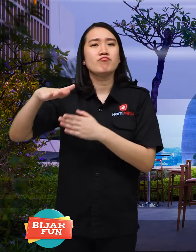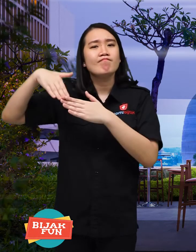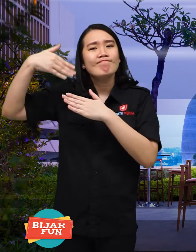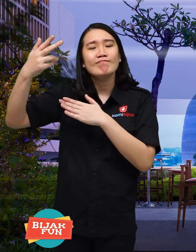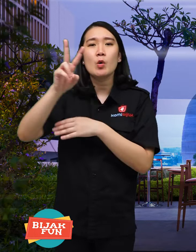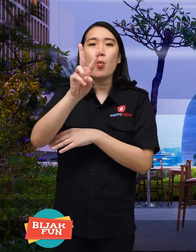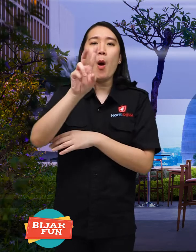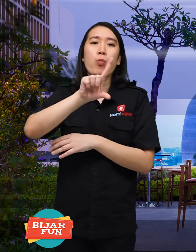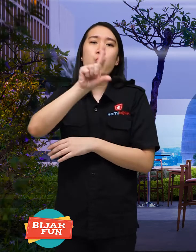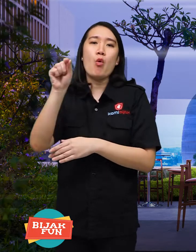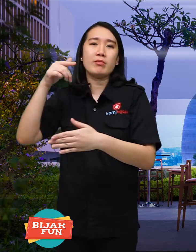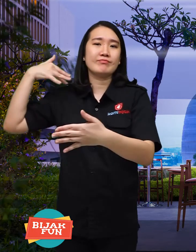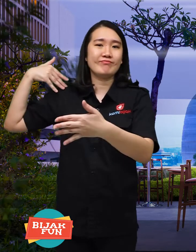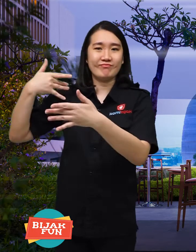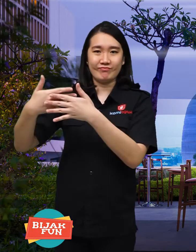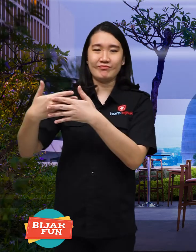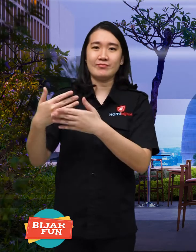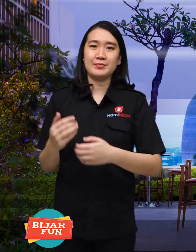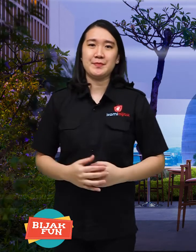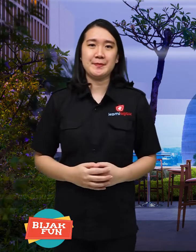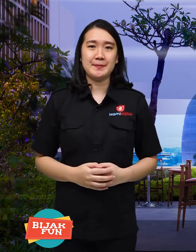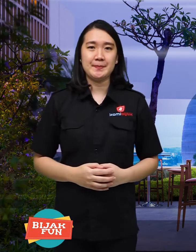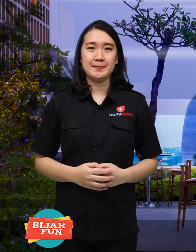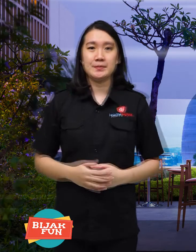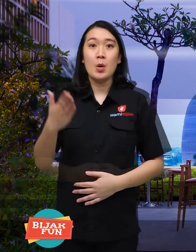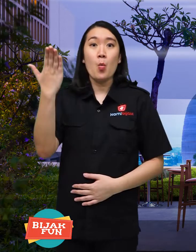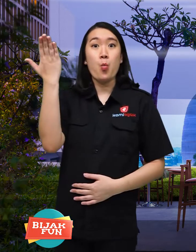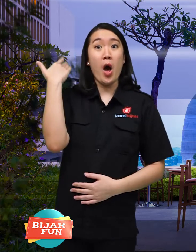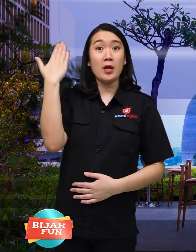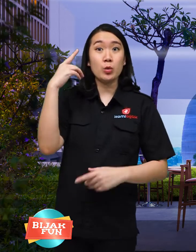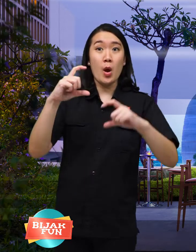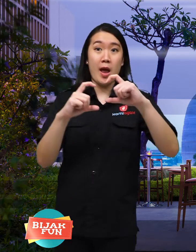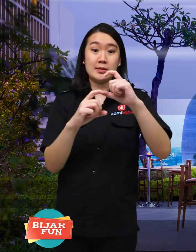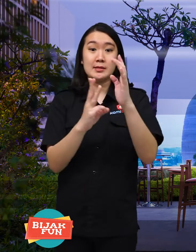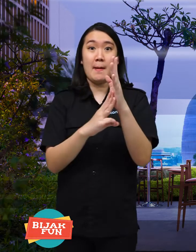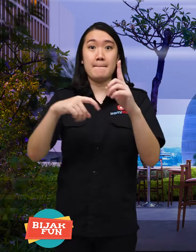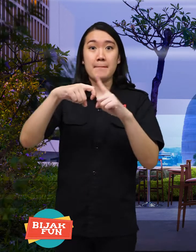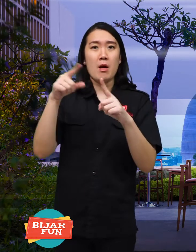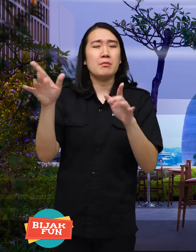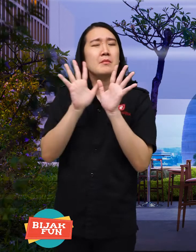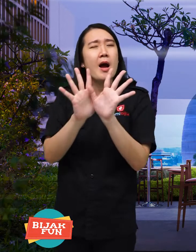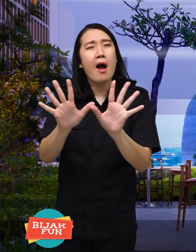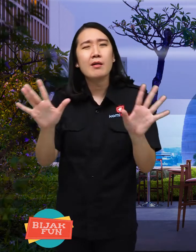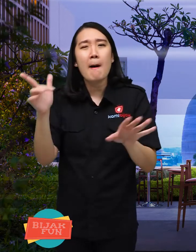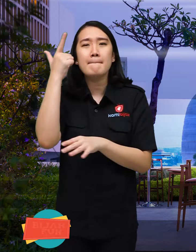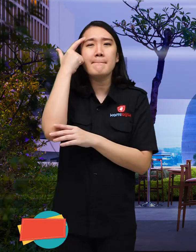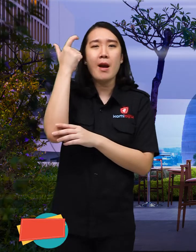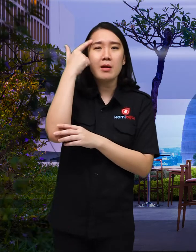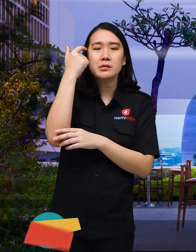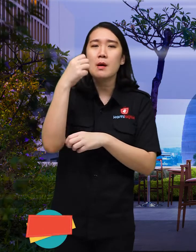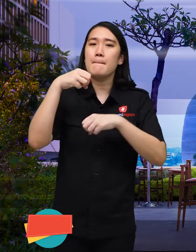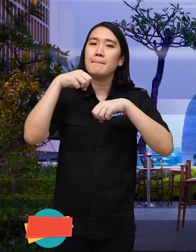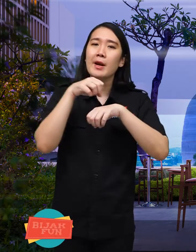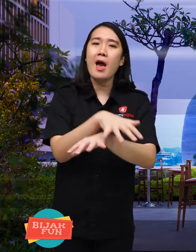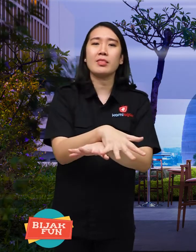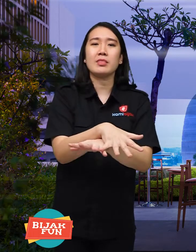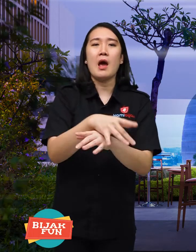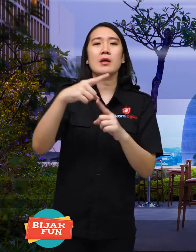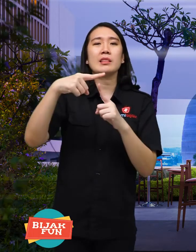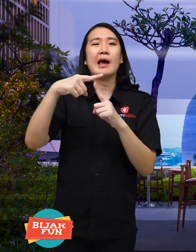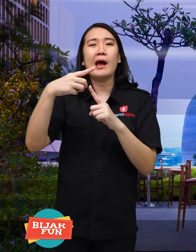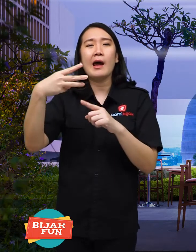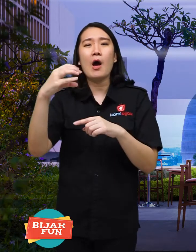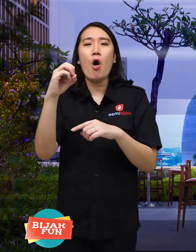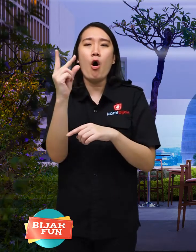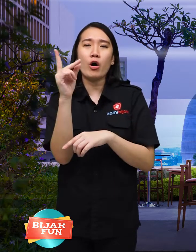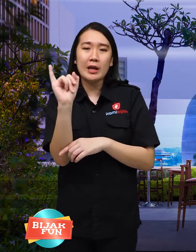During high school, there are lots of practical lessons theory about data and algorithms,